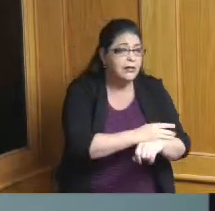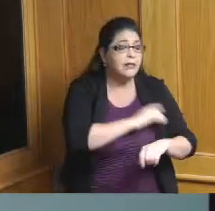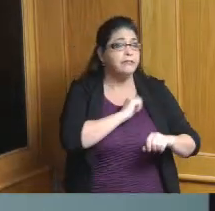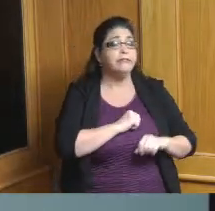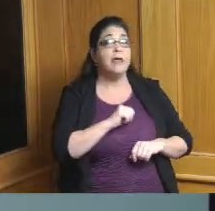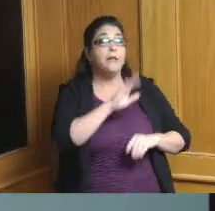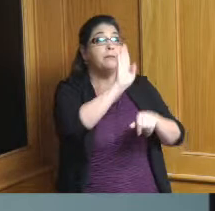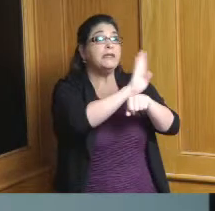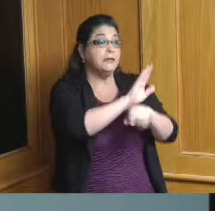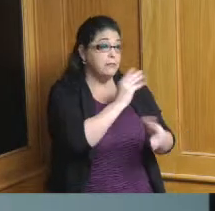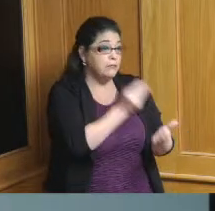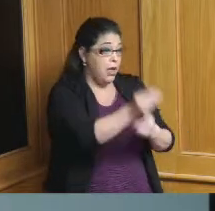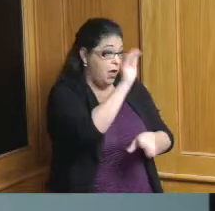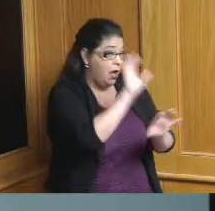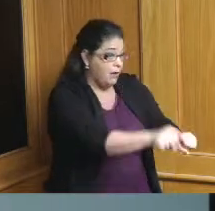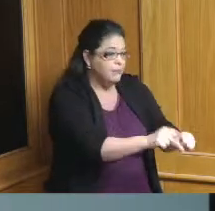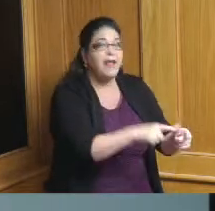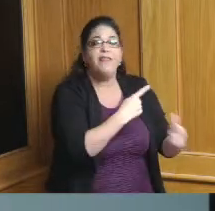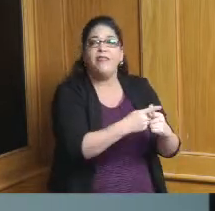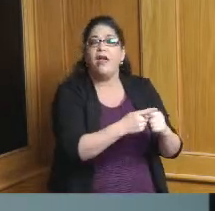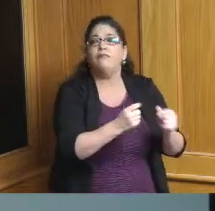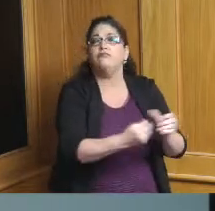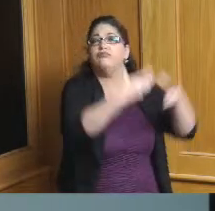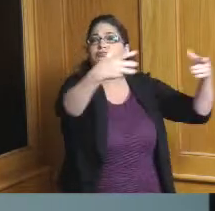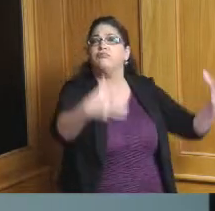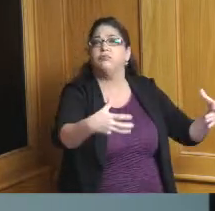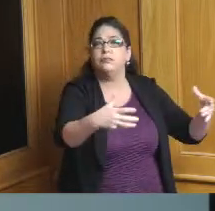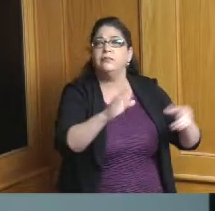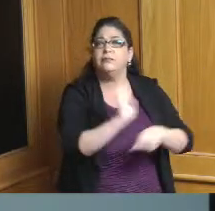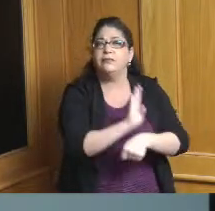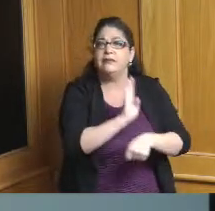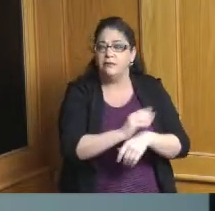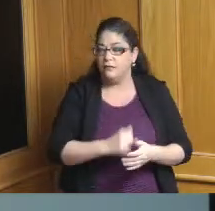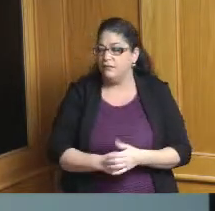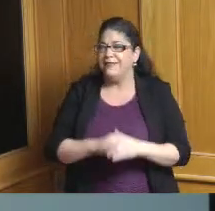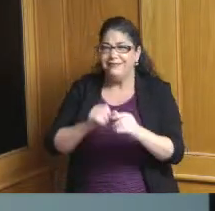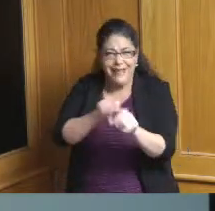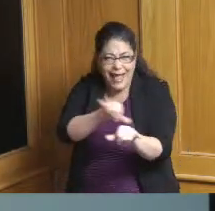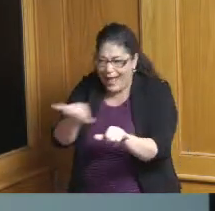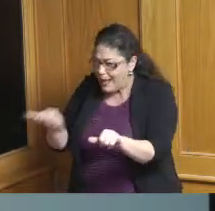really conscious of helping local communities make those redevelopment opportunities work